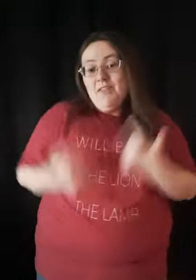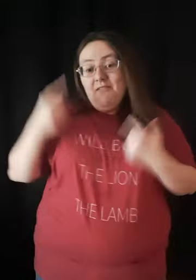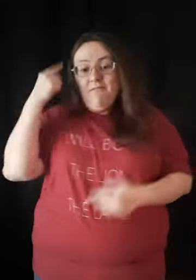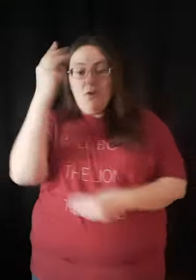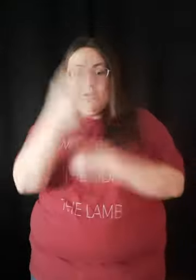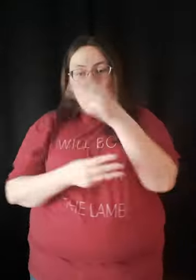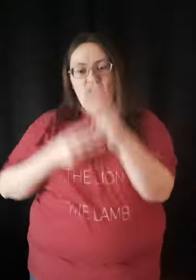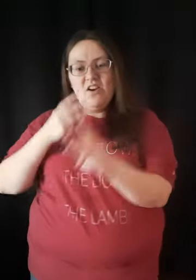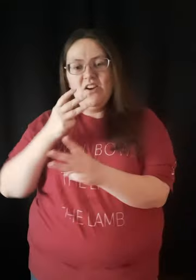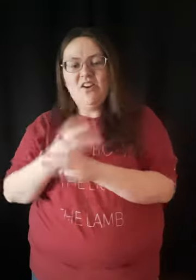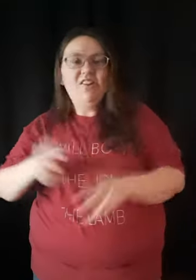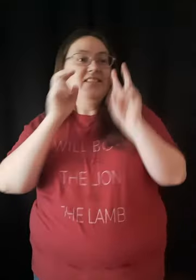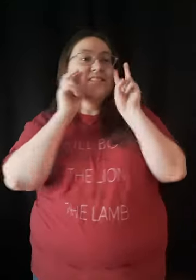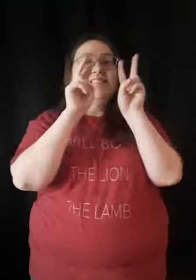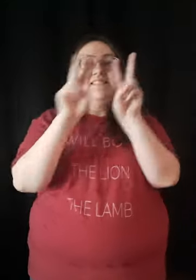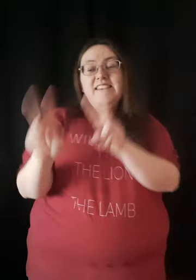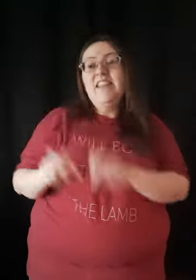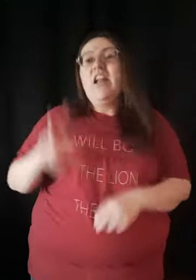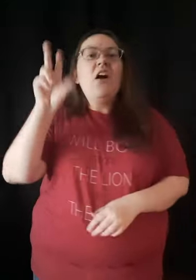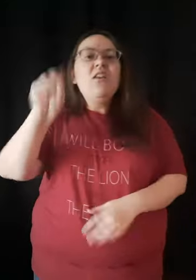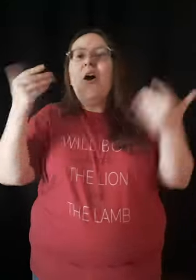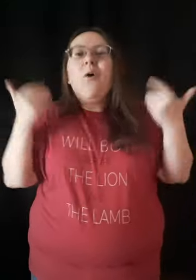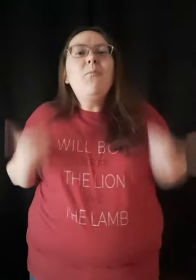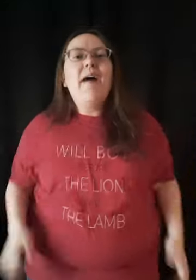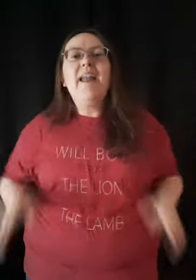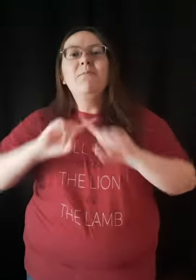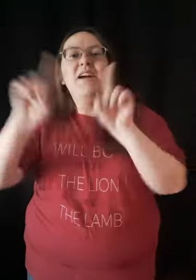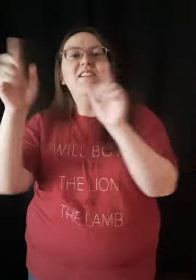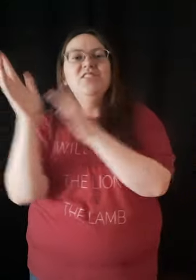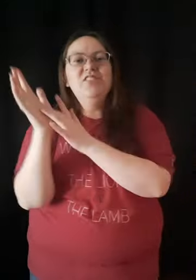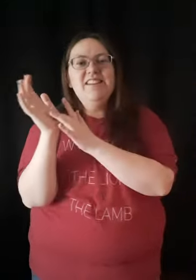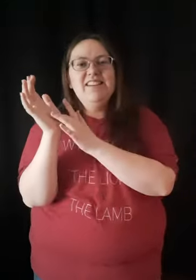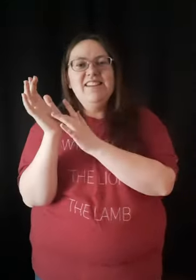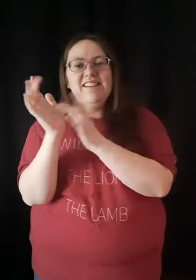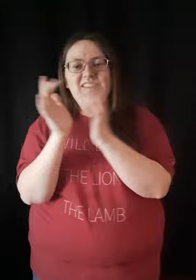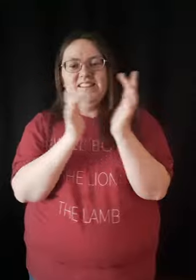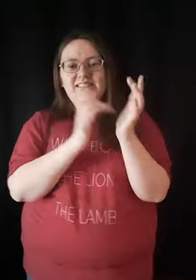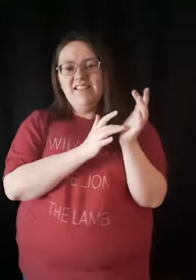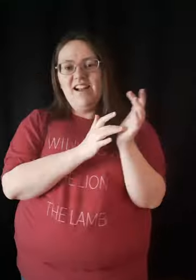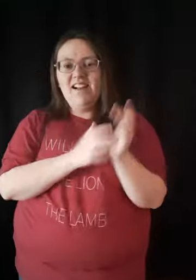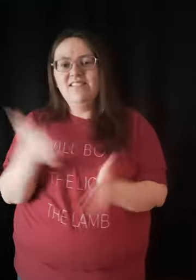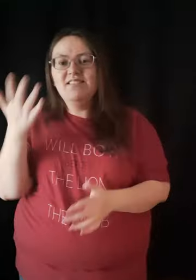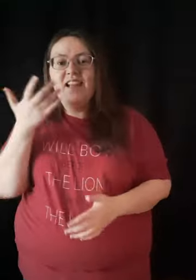I'm living for the world to see Nobody but Jesus